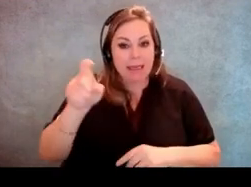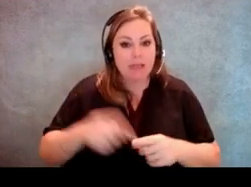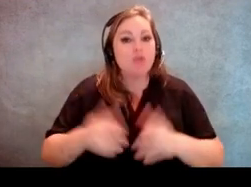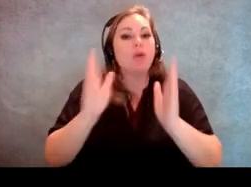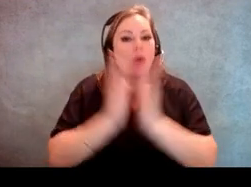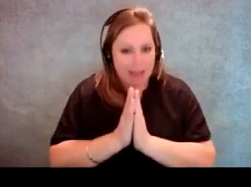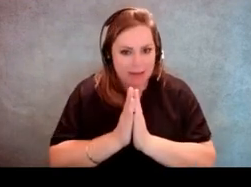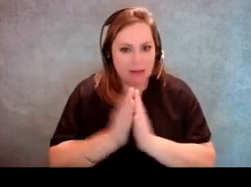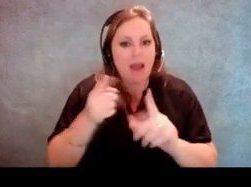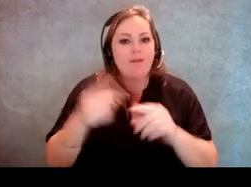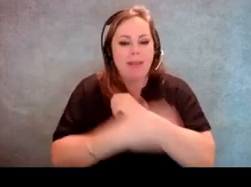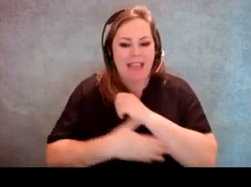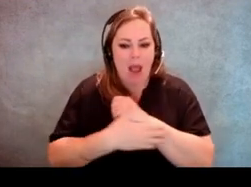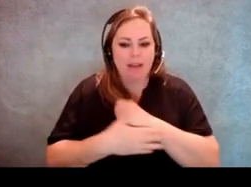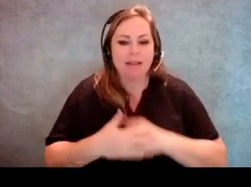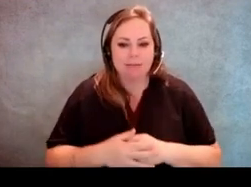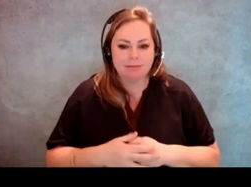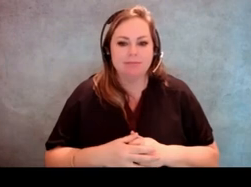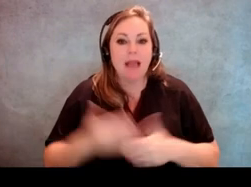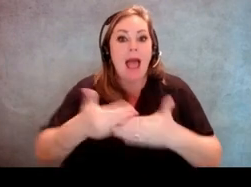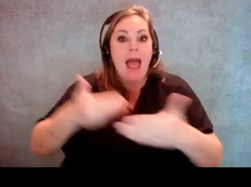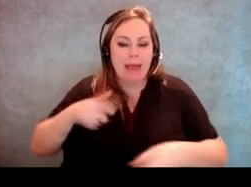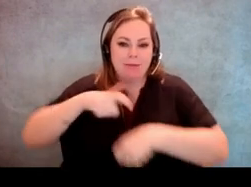they need to request it from the county. They need request it ahead of time.